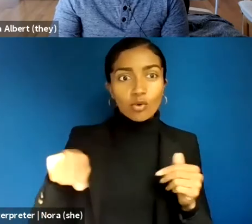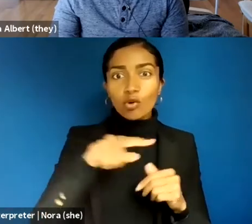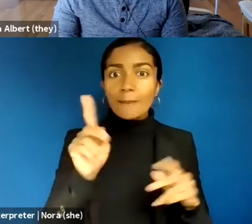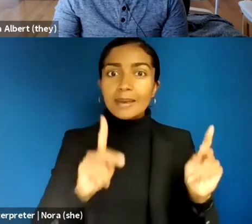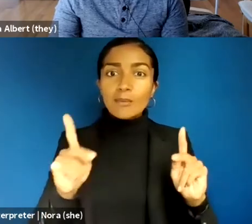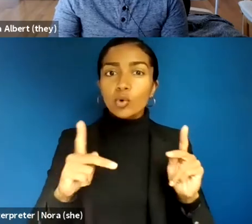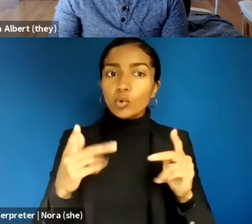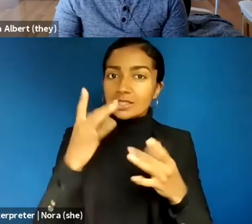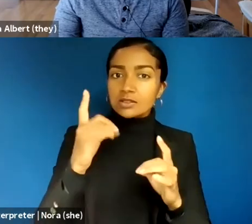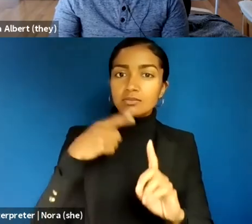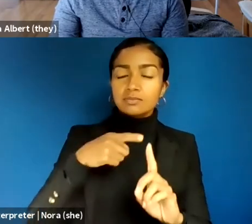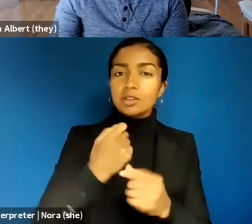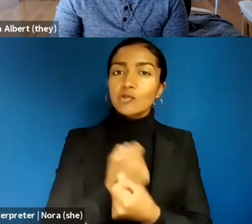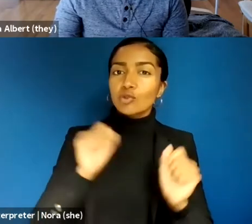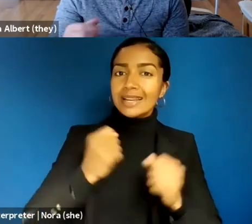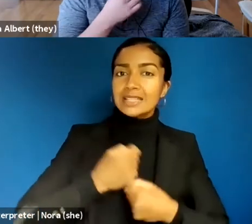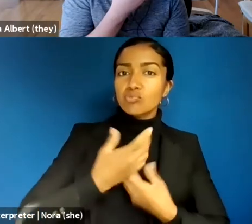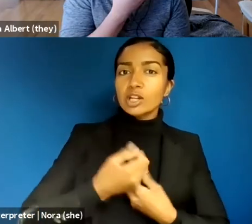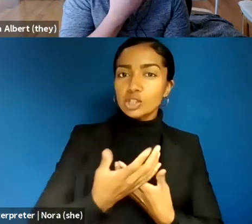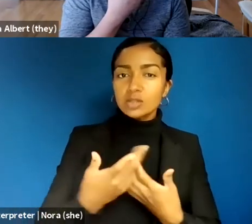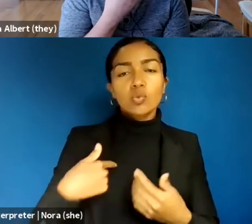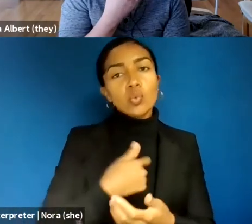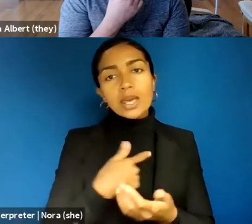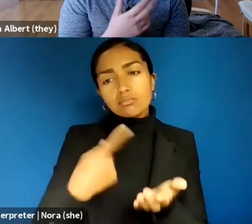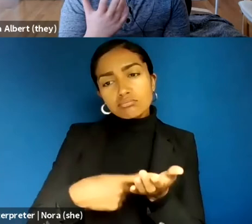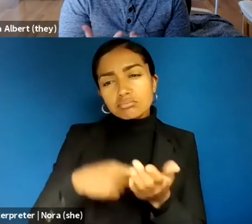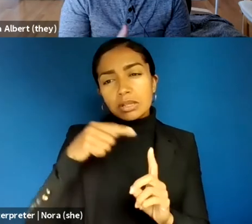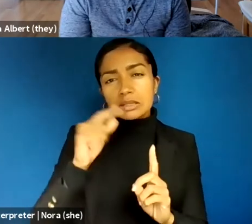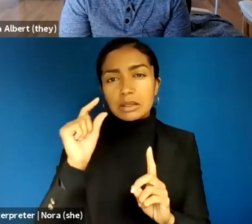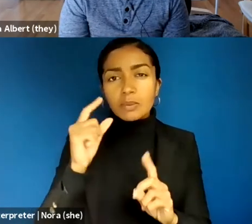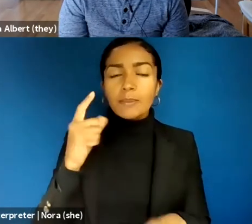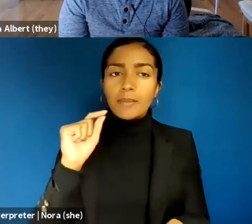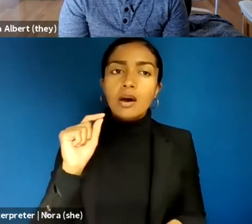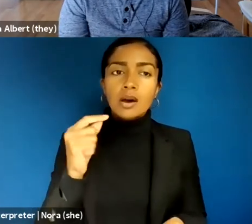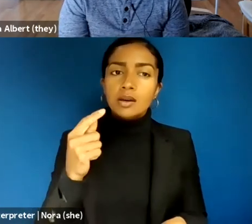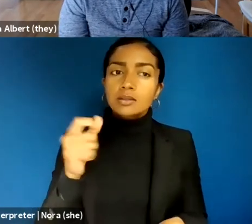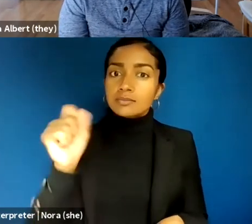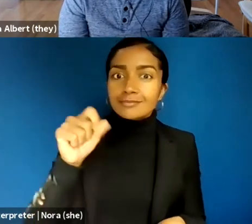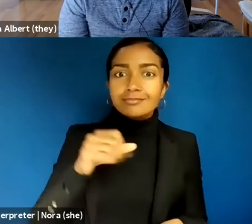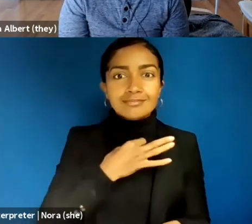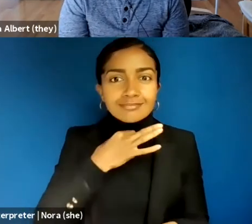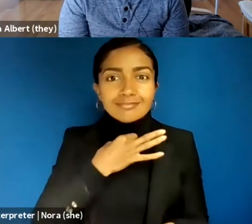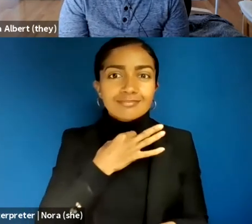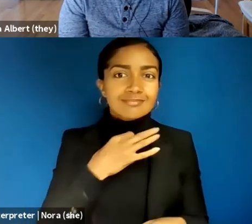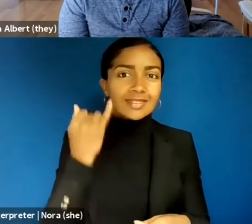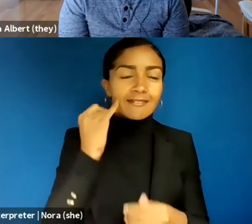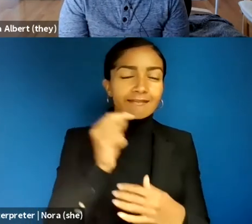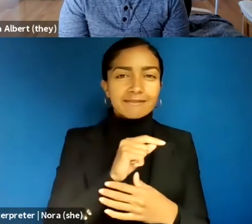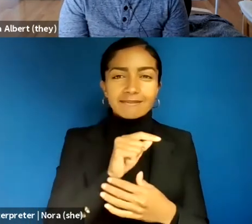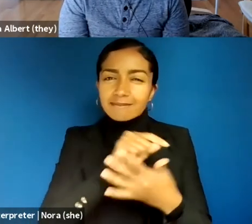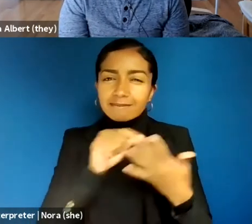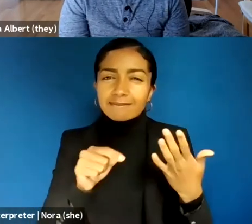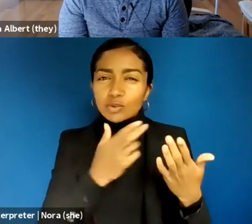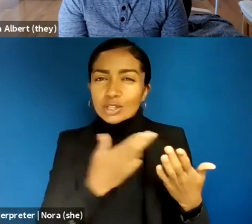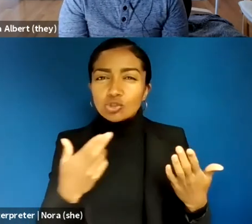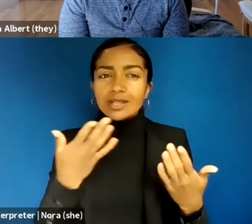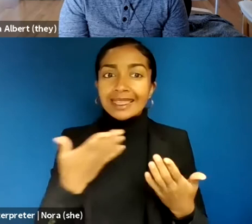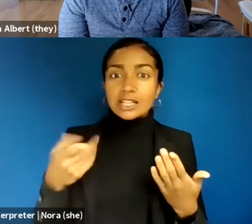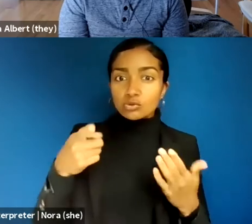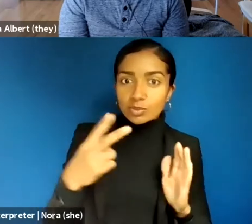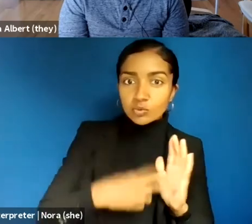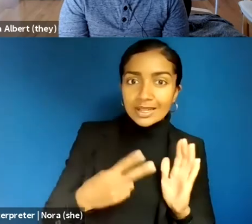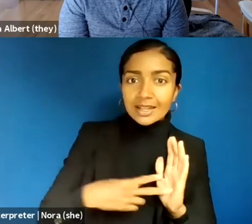Korica Simon: You know, I have not been reading --